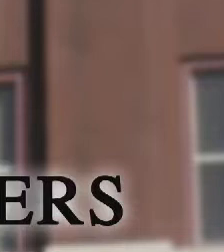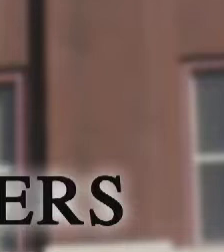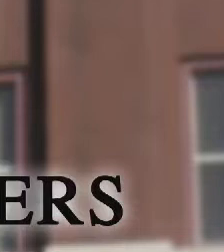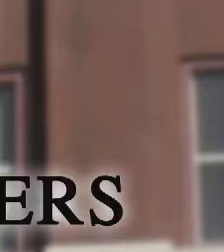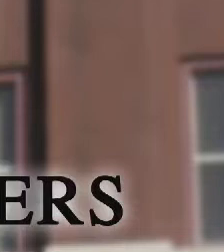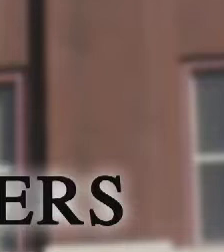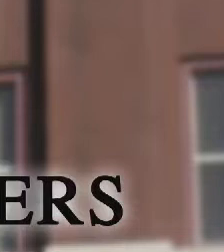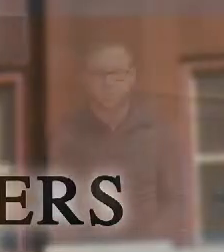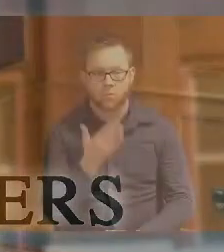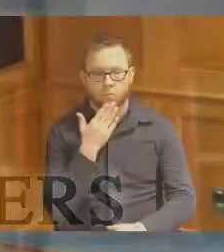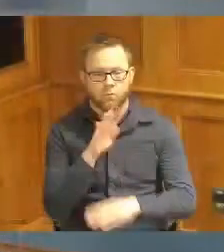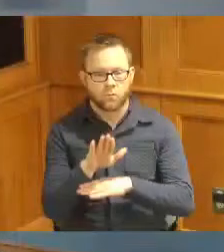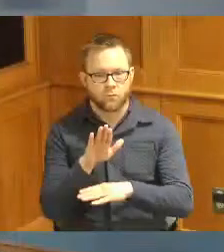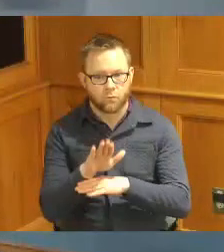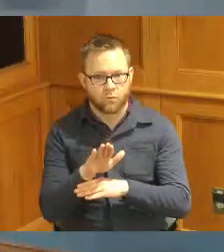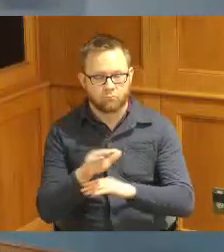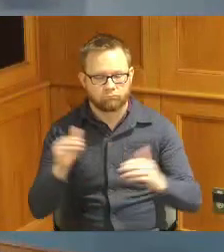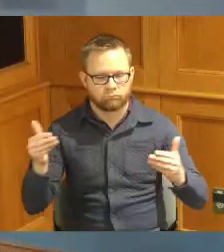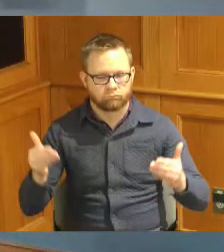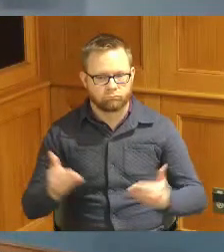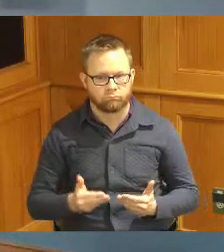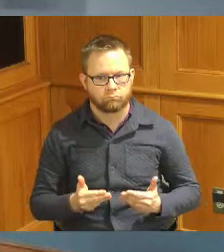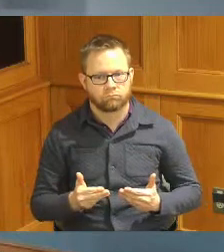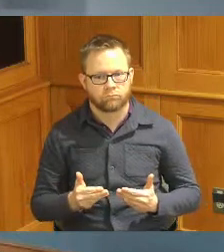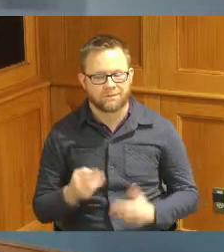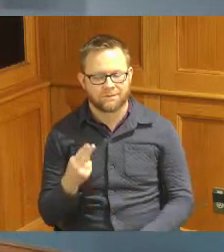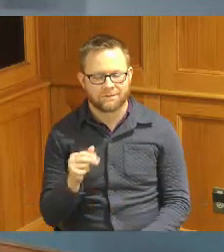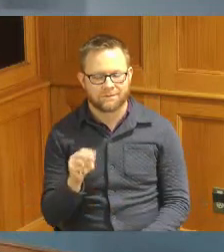good afternoon and welcome to the Hamilton County